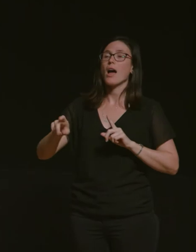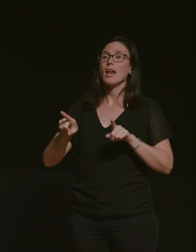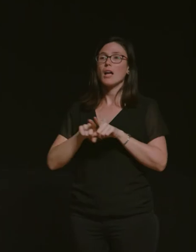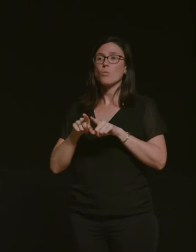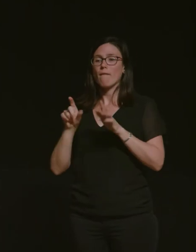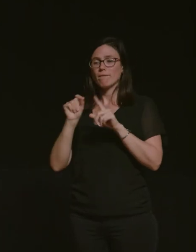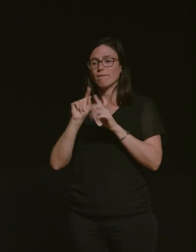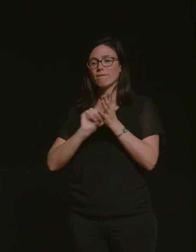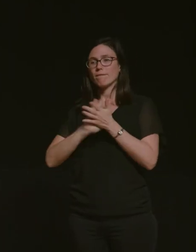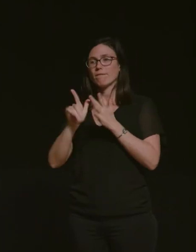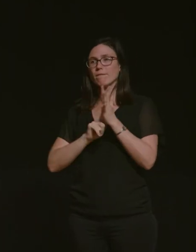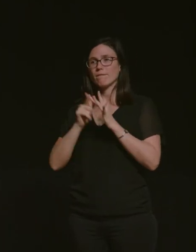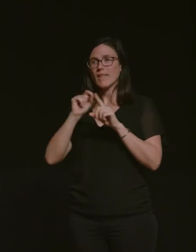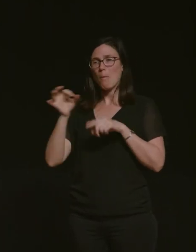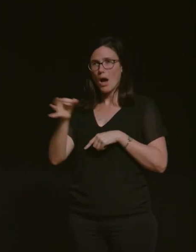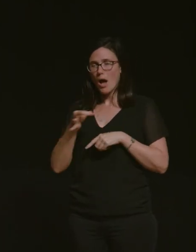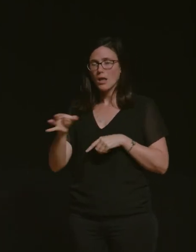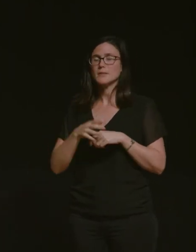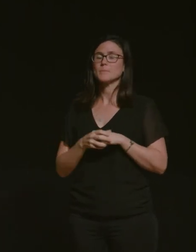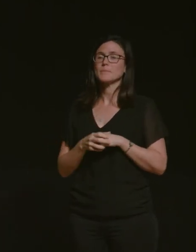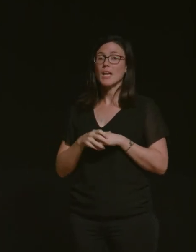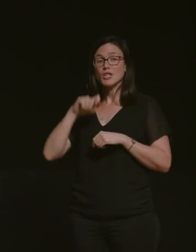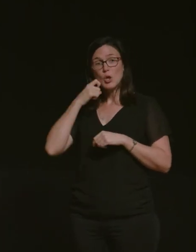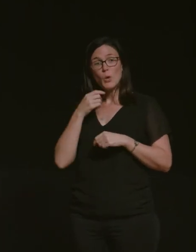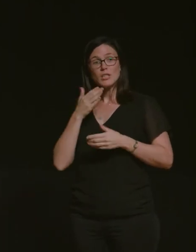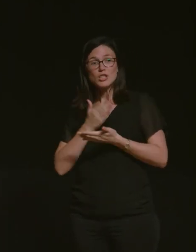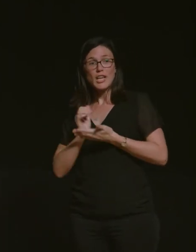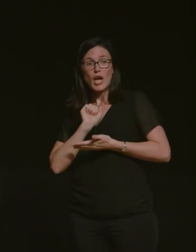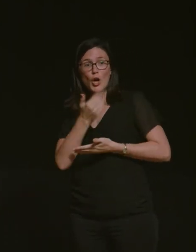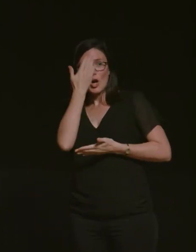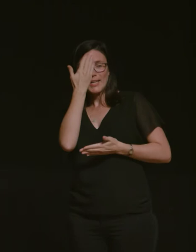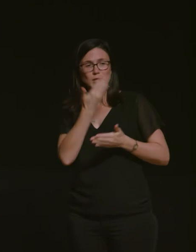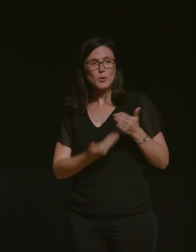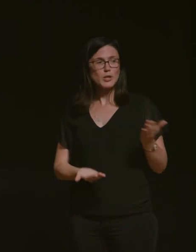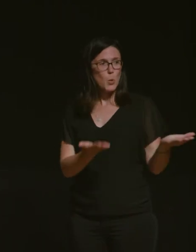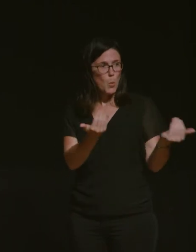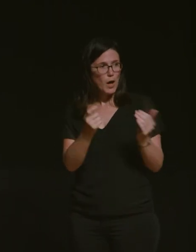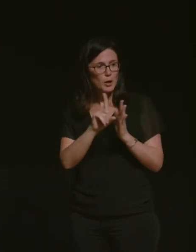tonight she'll be telling us about some of her experience please welcome to the stage jules raven